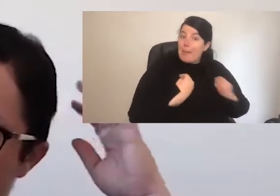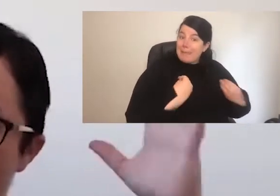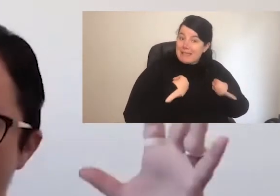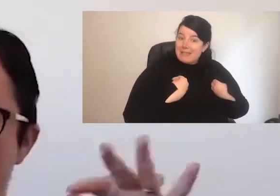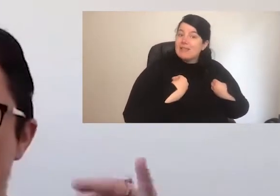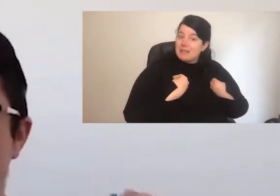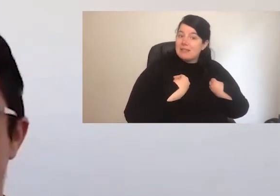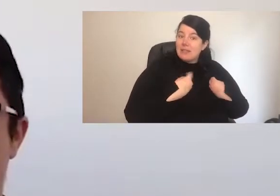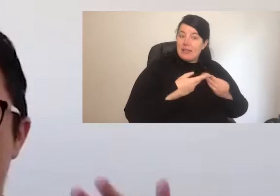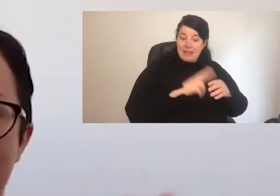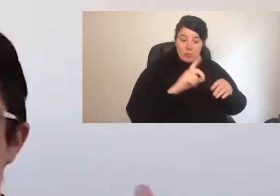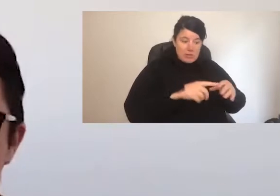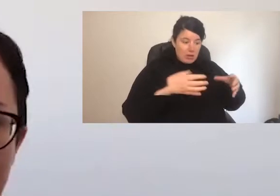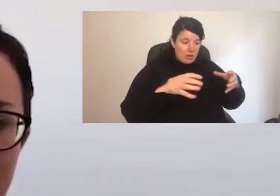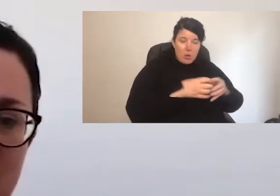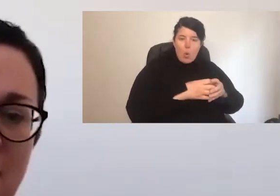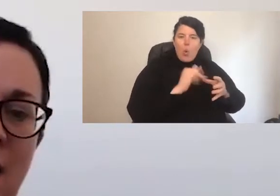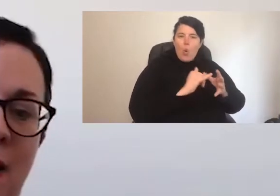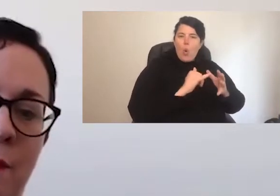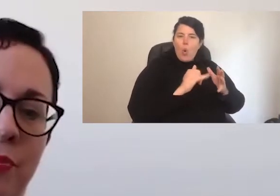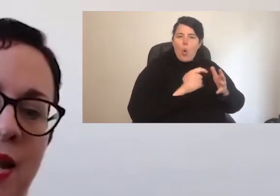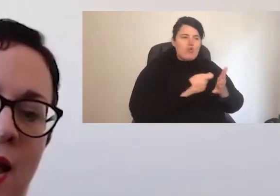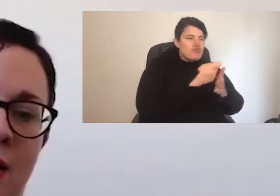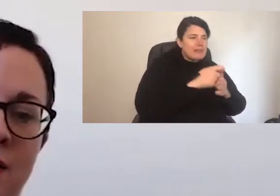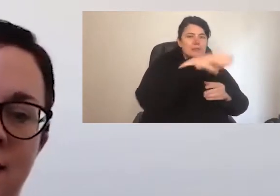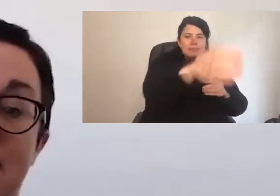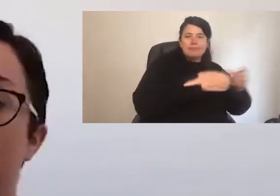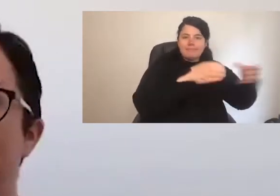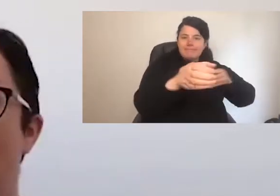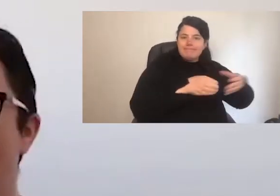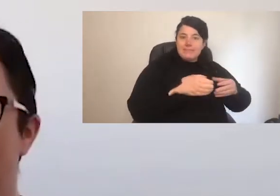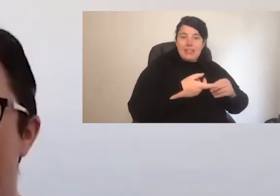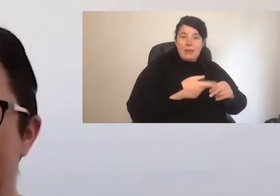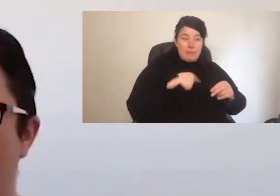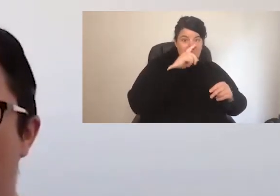shrink or share, or sublet spaces that aren't needed when more people